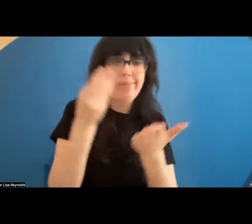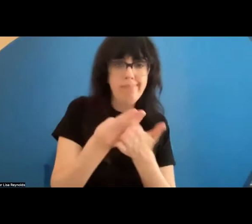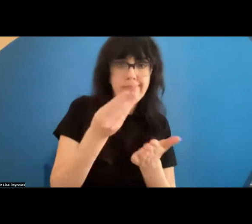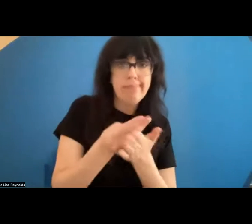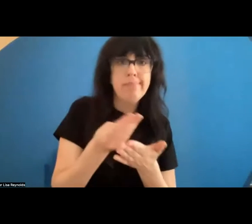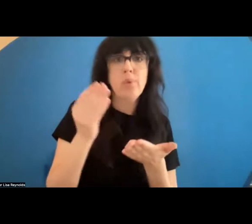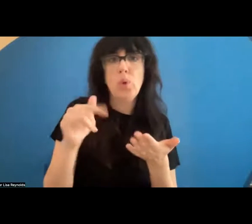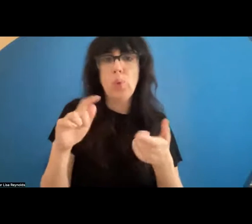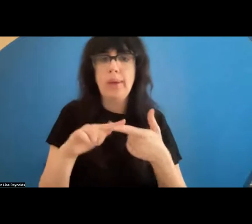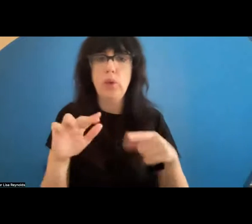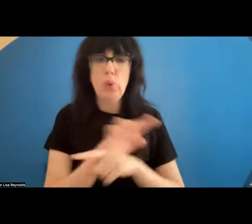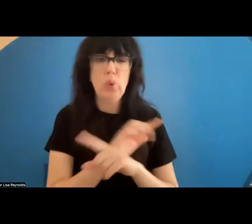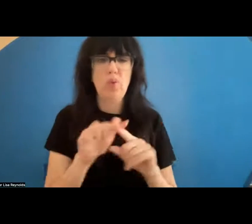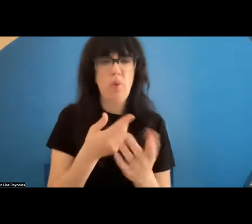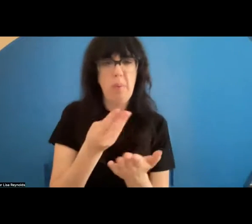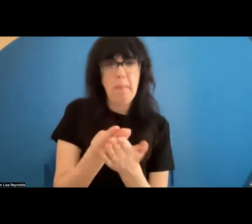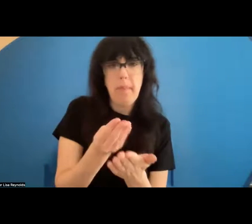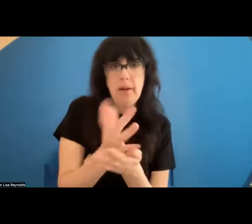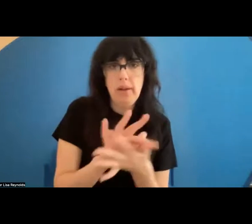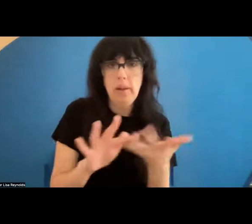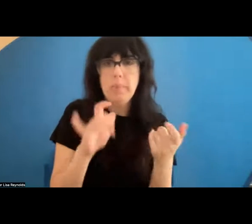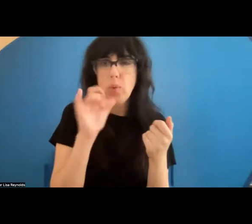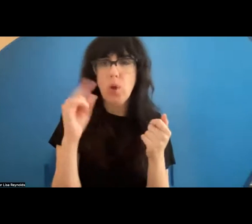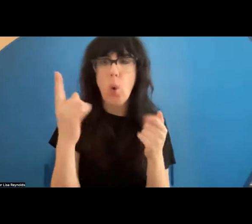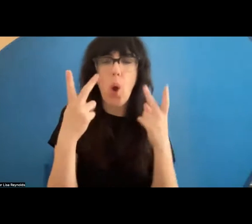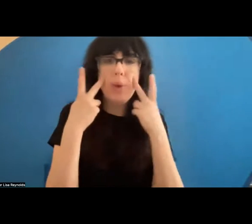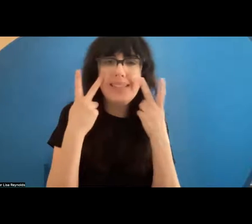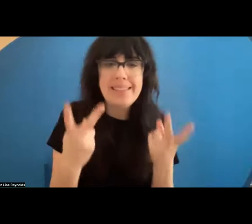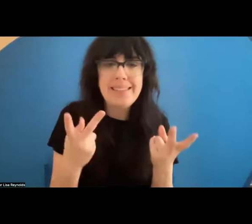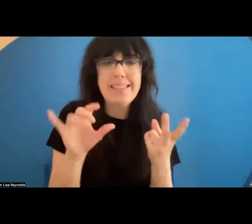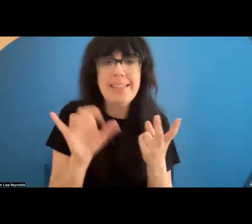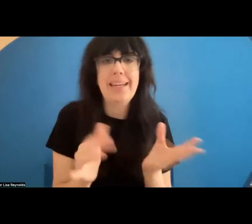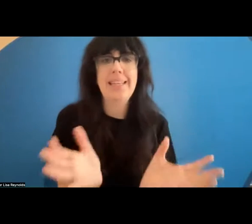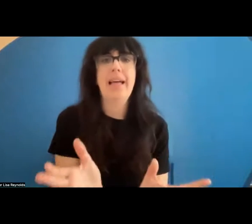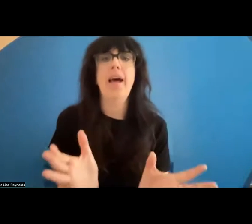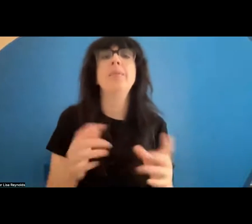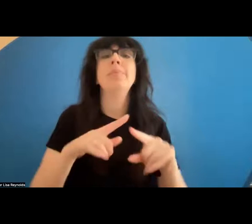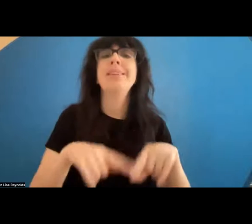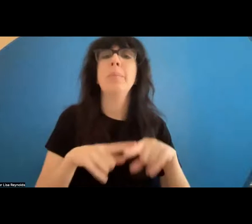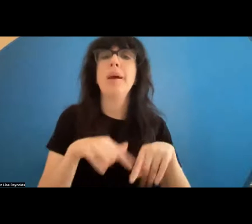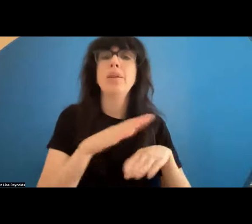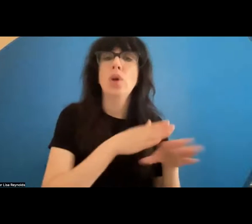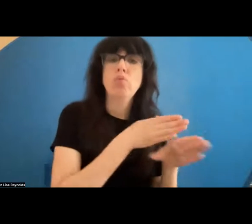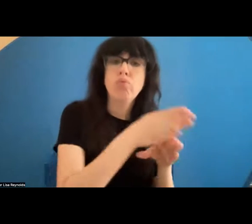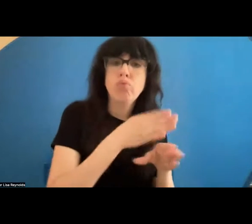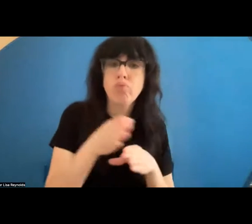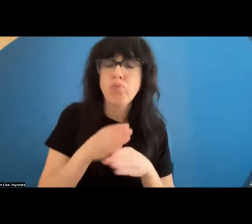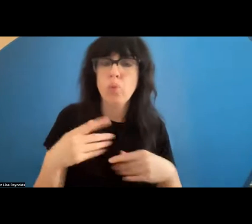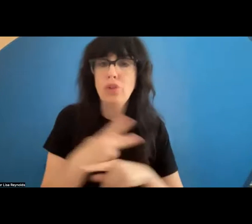a that can be sold or . Depending on the discipline, it is managed